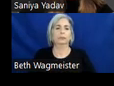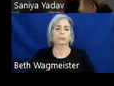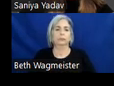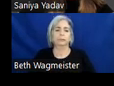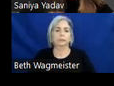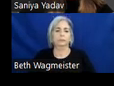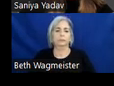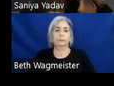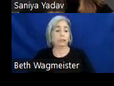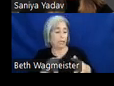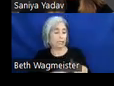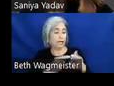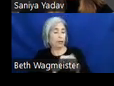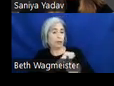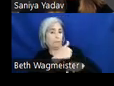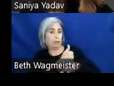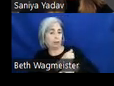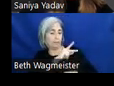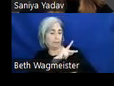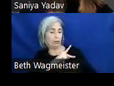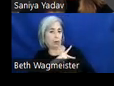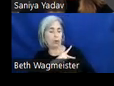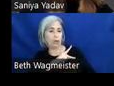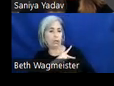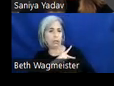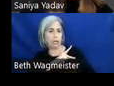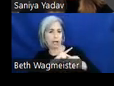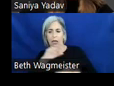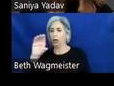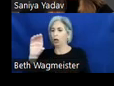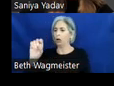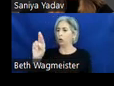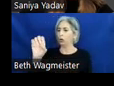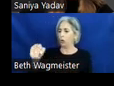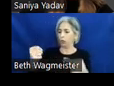We start with building personas off of a core disability that's identified on the